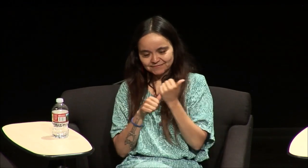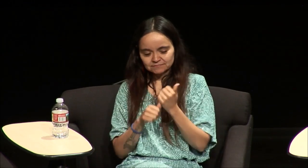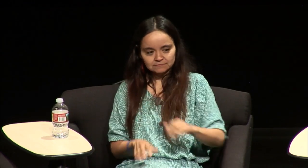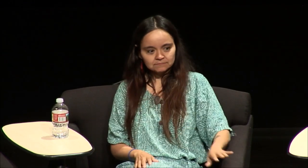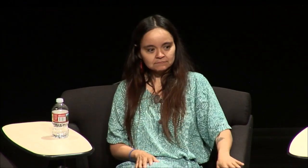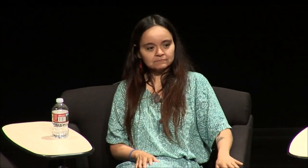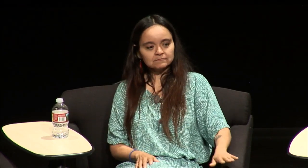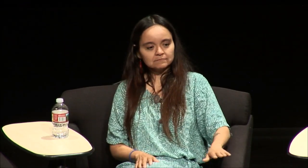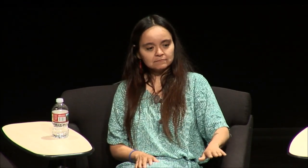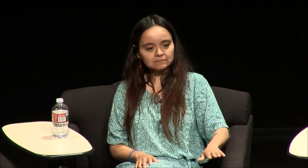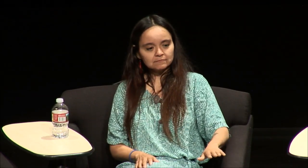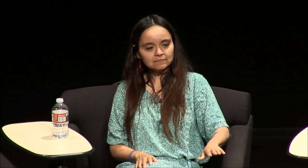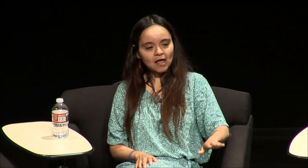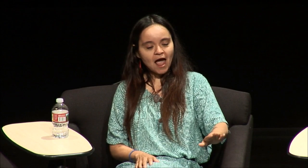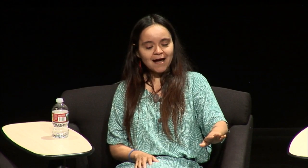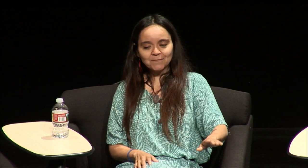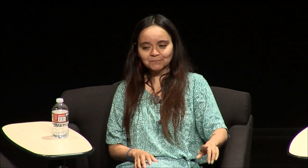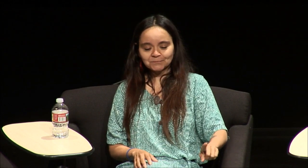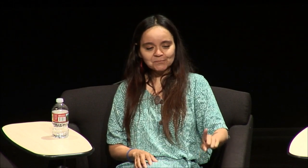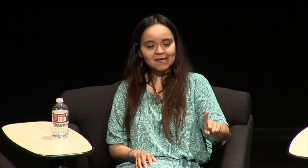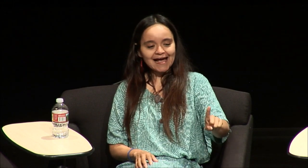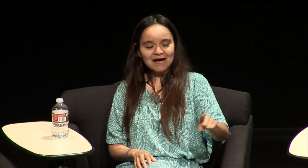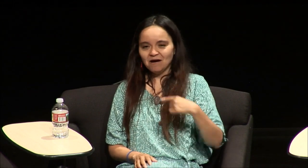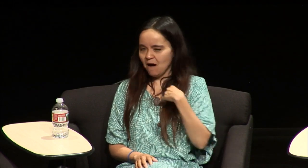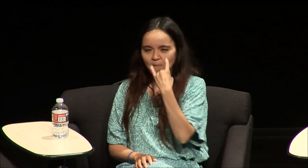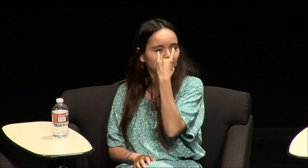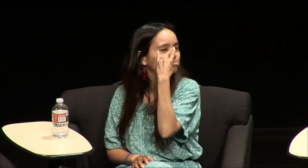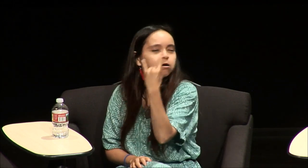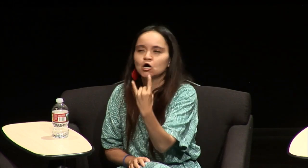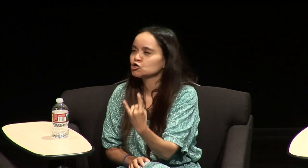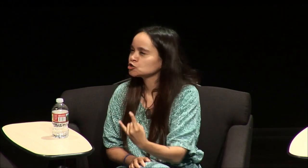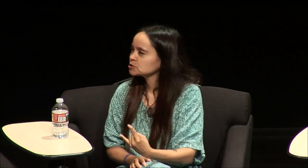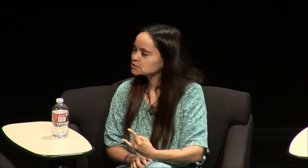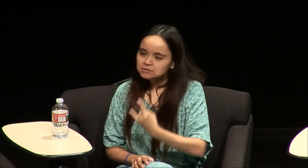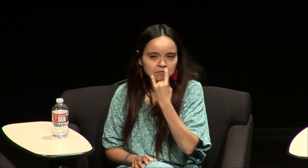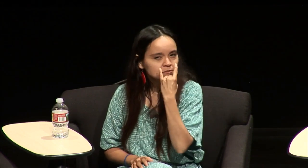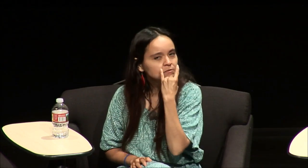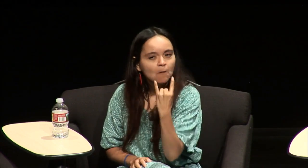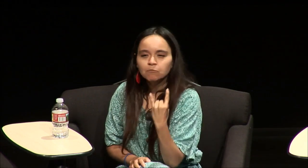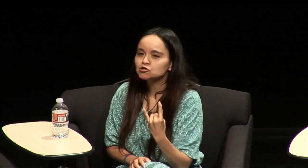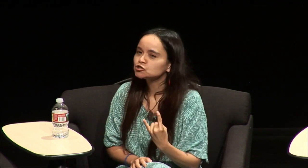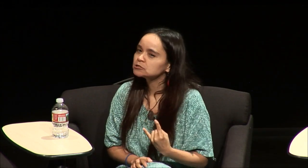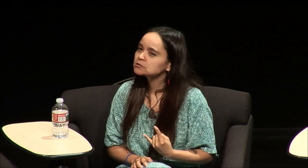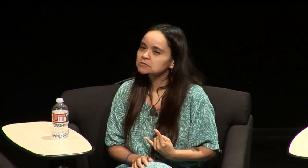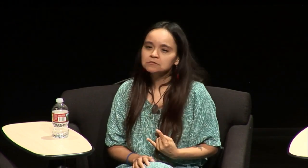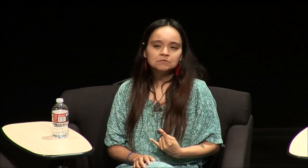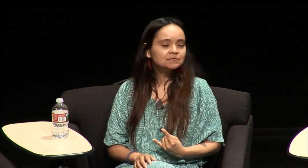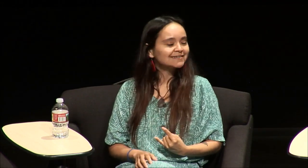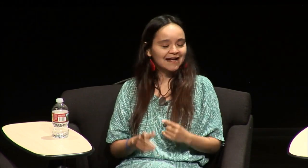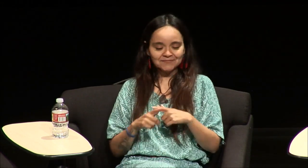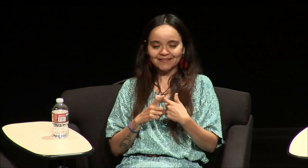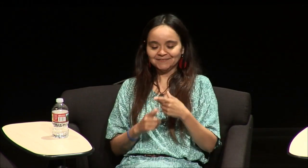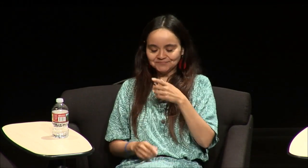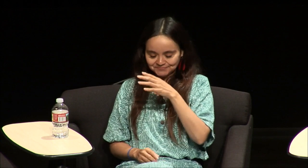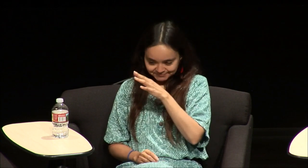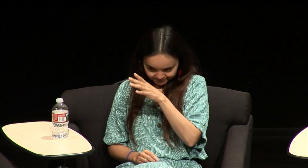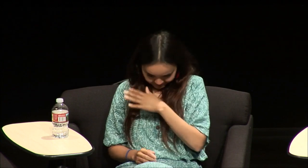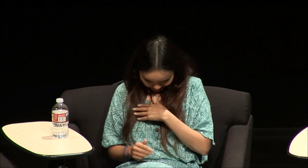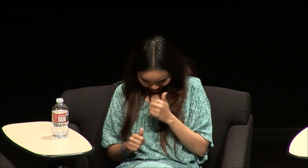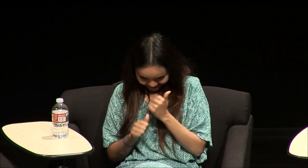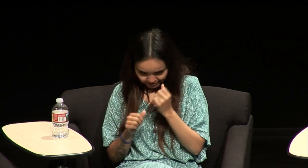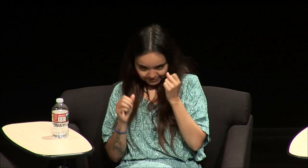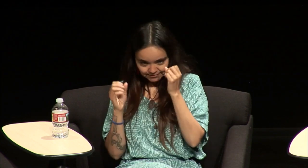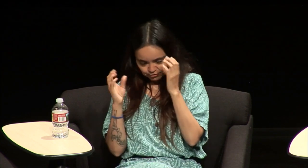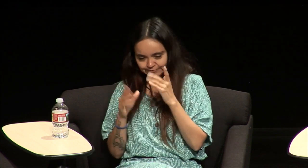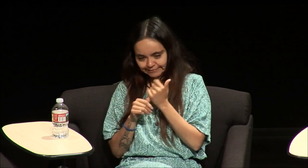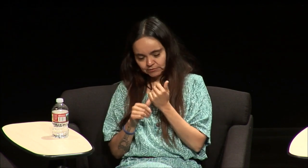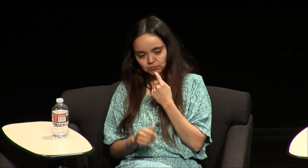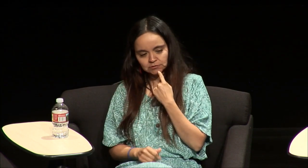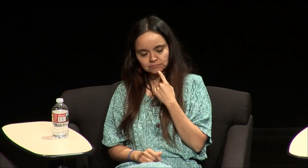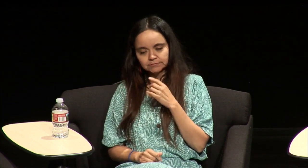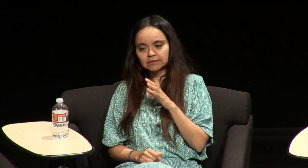the aide was like um and I said not to bullshit it's bullshit and the teacher's